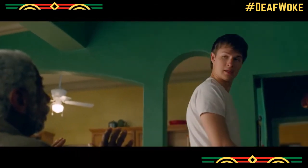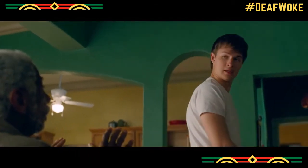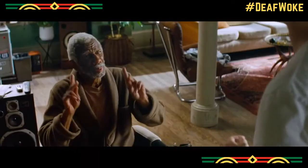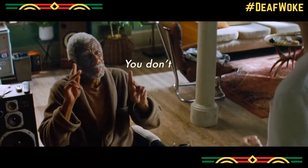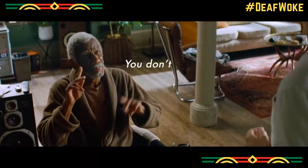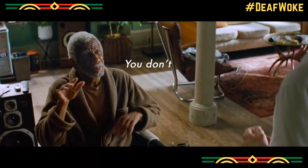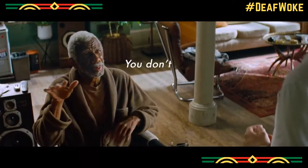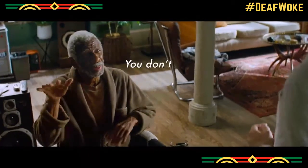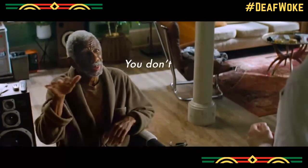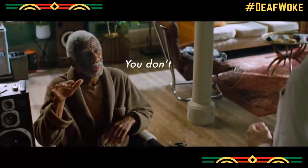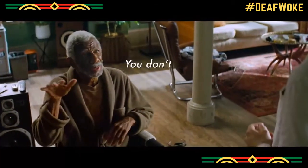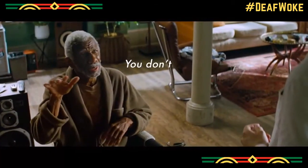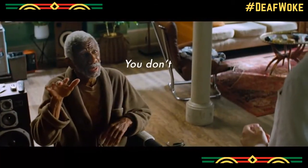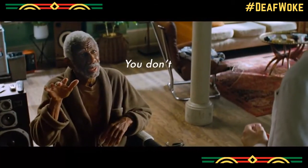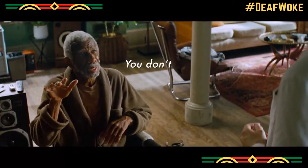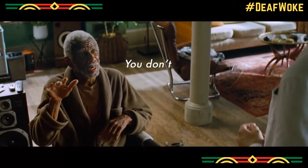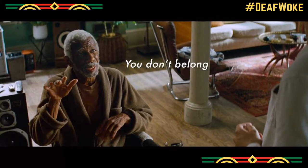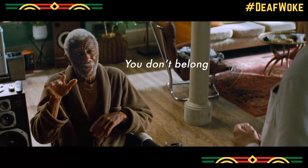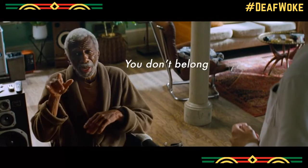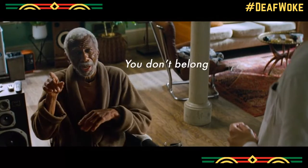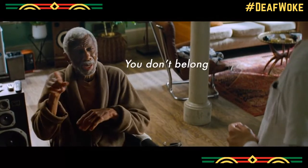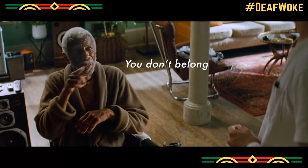(people murmuring)